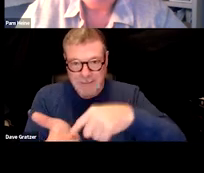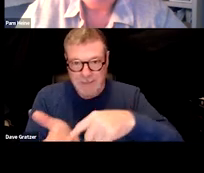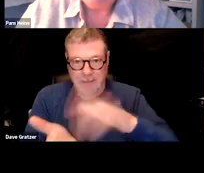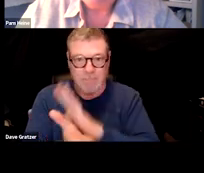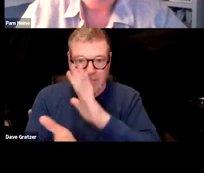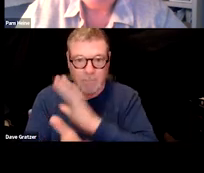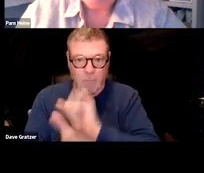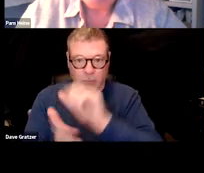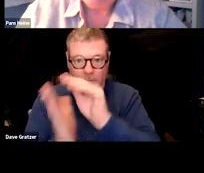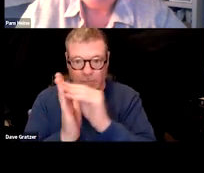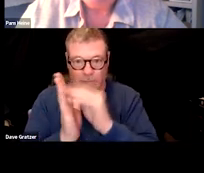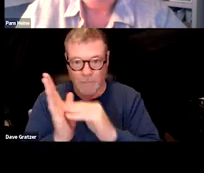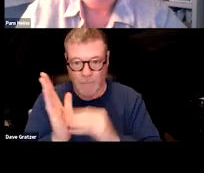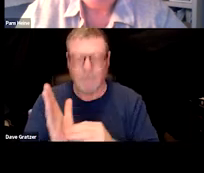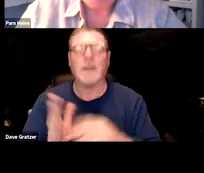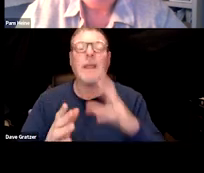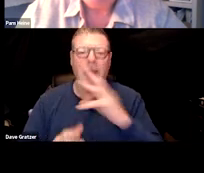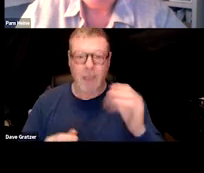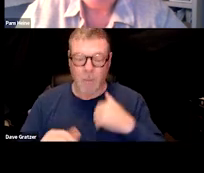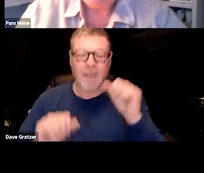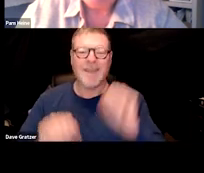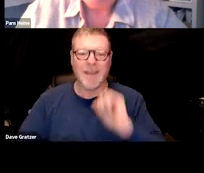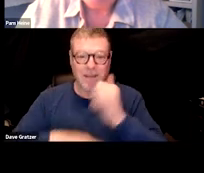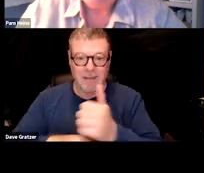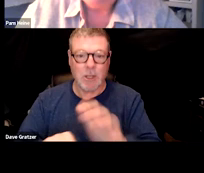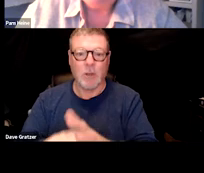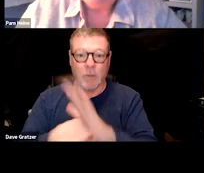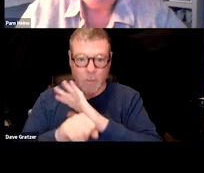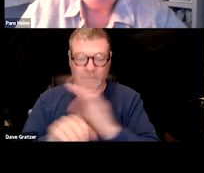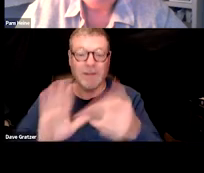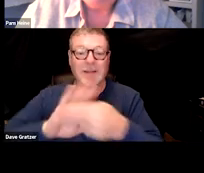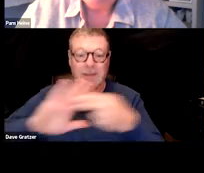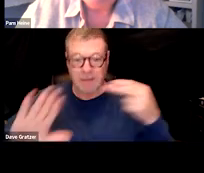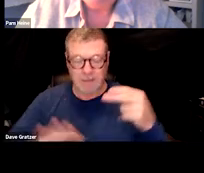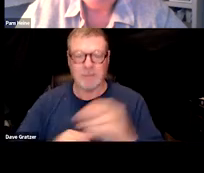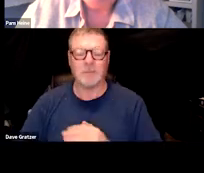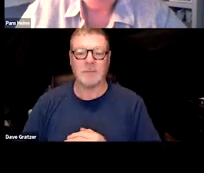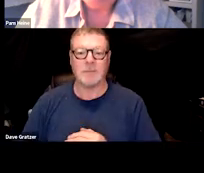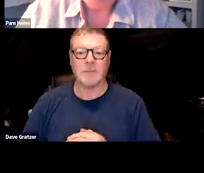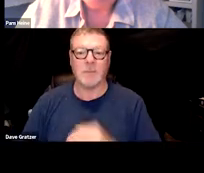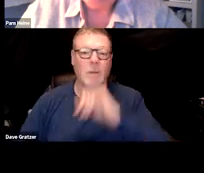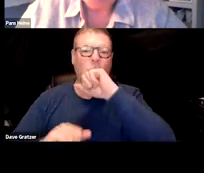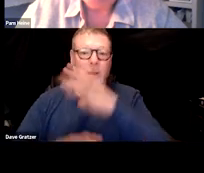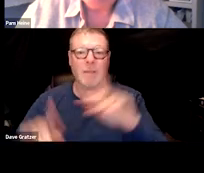there is a way that we can establish COVID as a diagnosis or impairment without testing